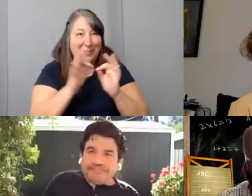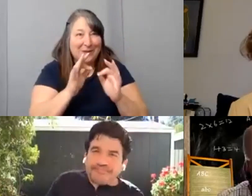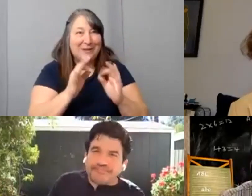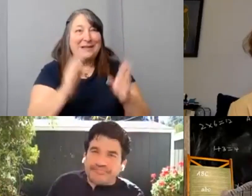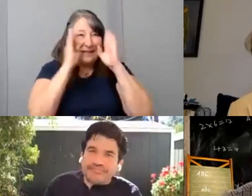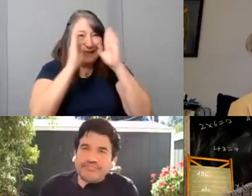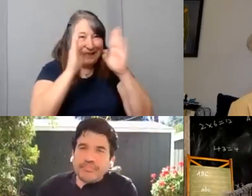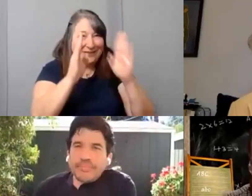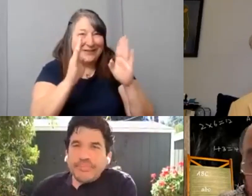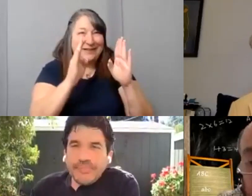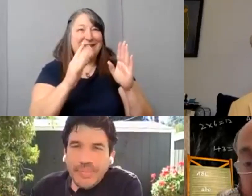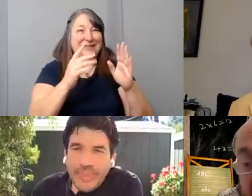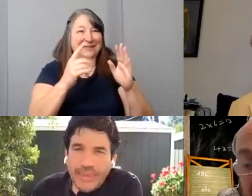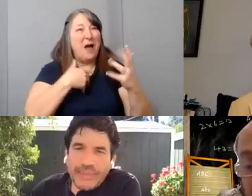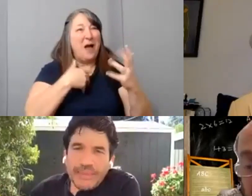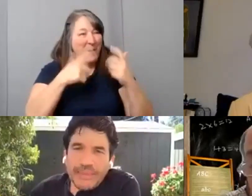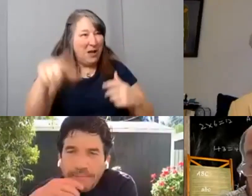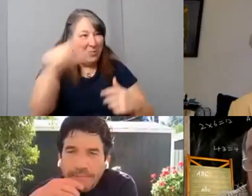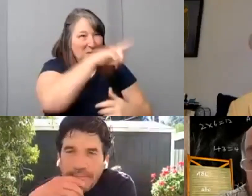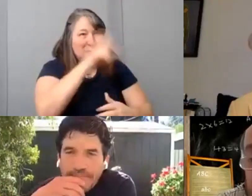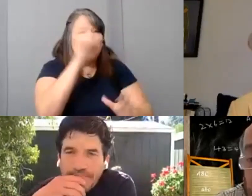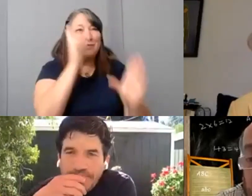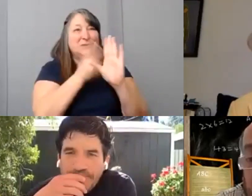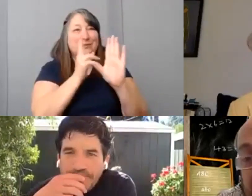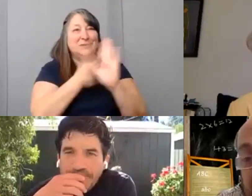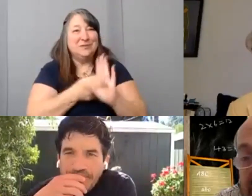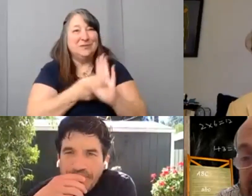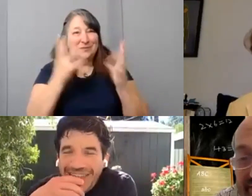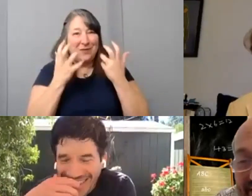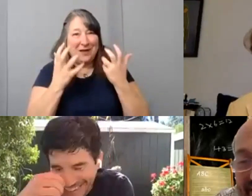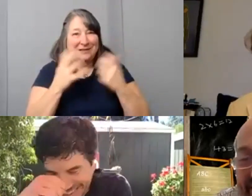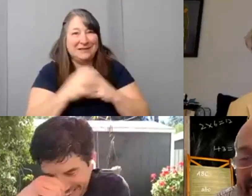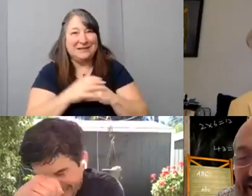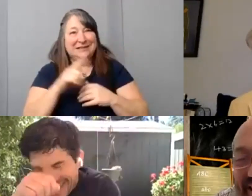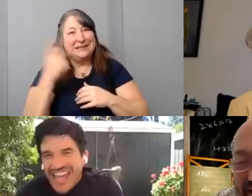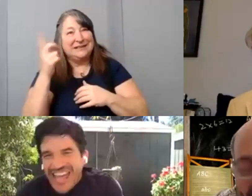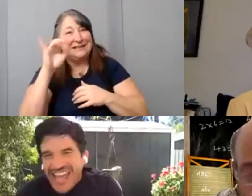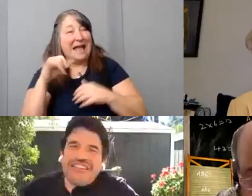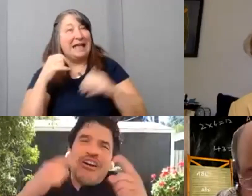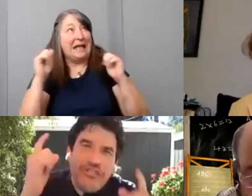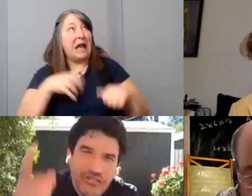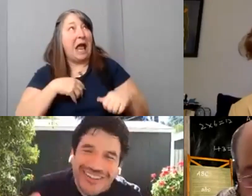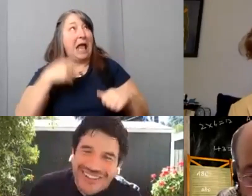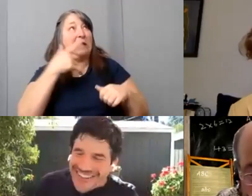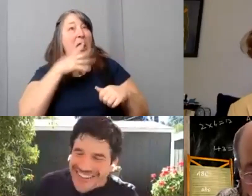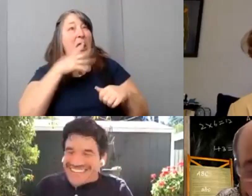[Danny] Can I go? [Mark] Yeah and another thing.